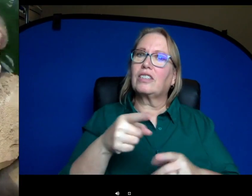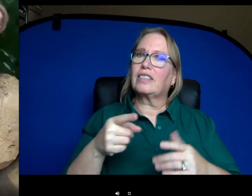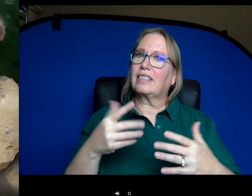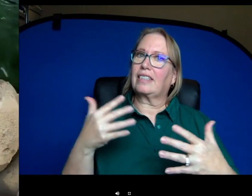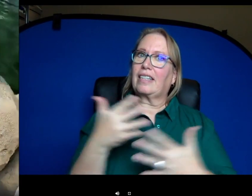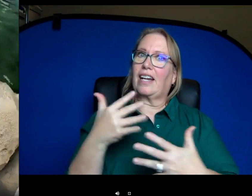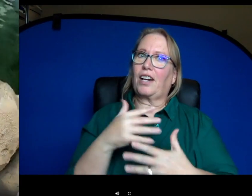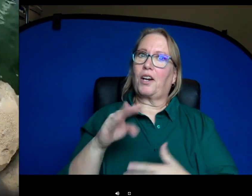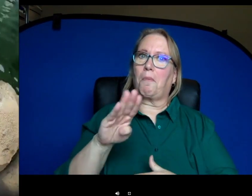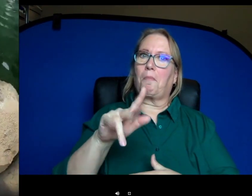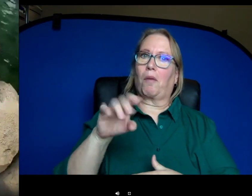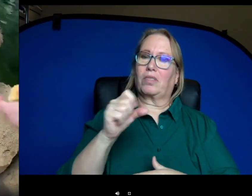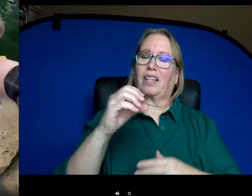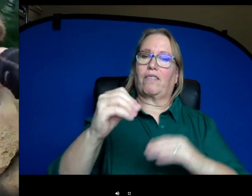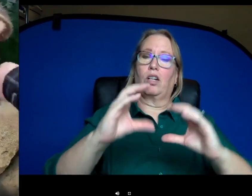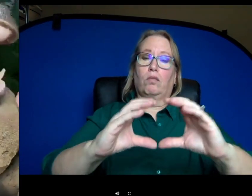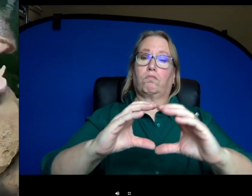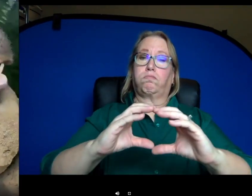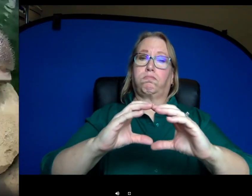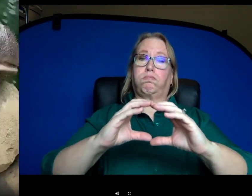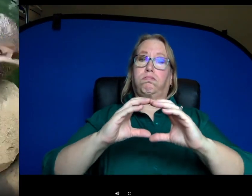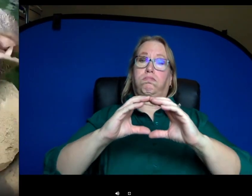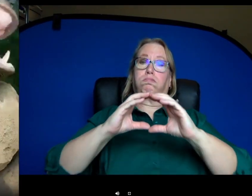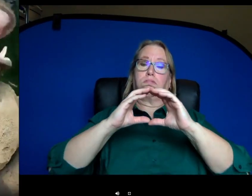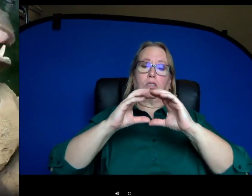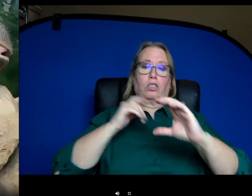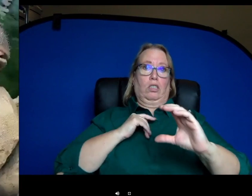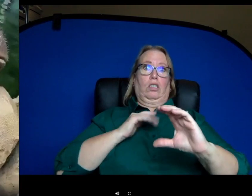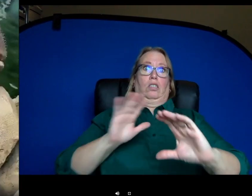bubbles blowing at her. We've tried it for enrichment a few times and she is